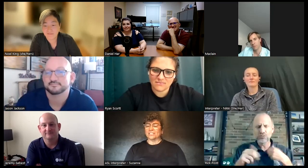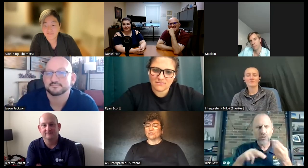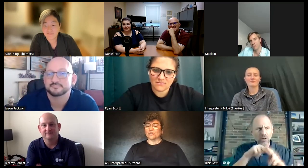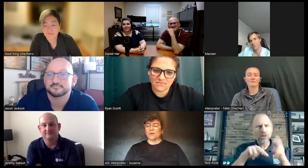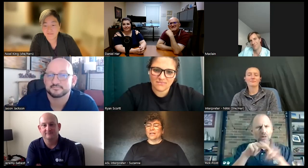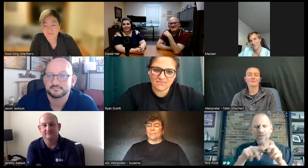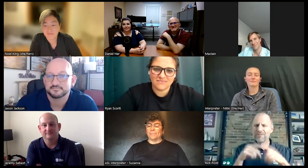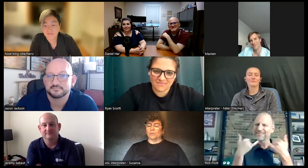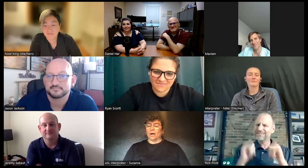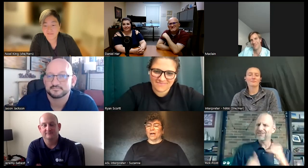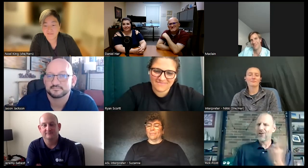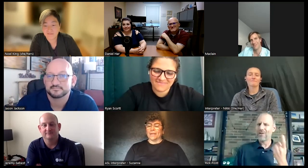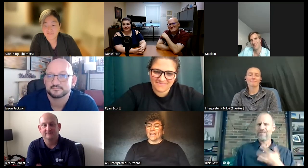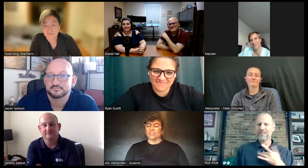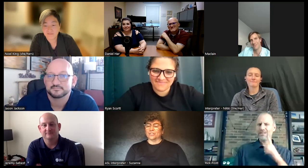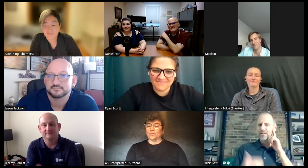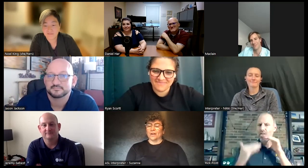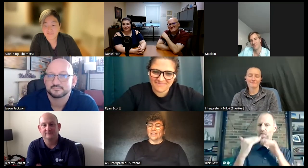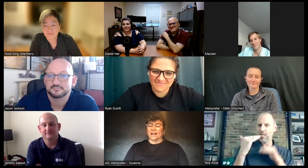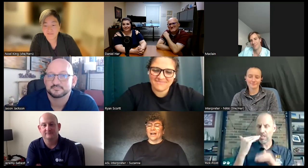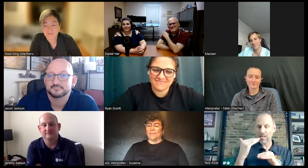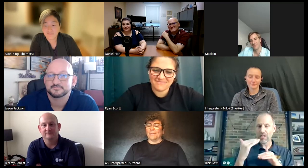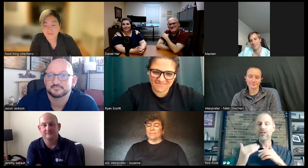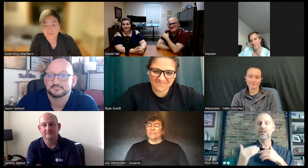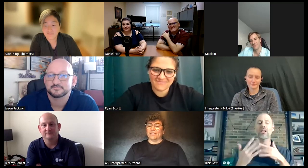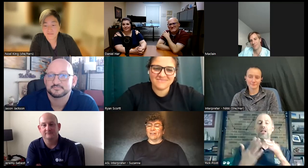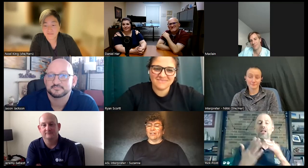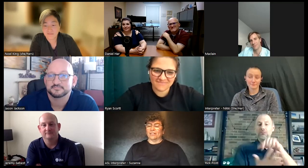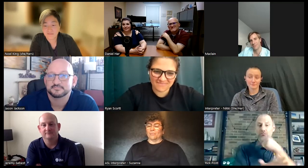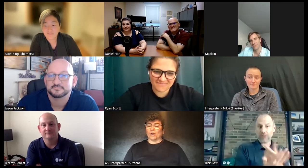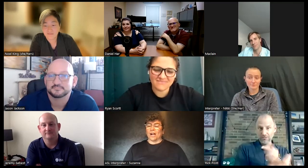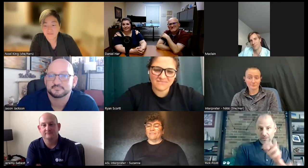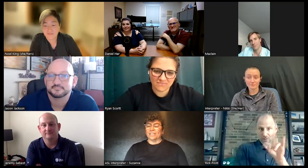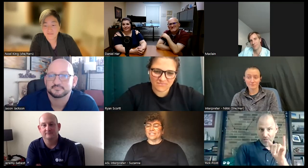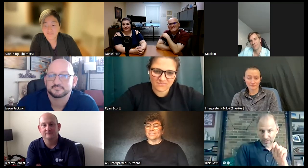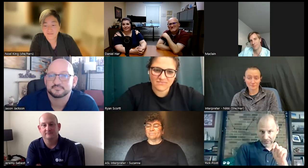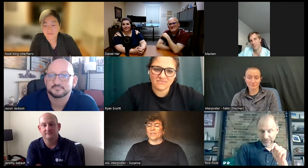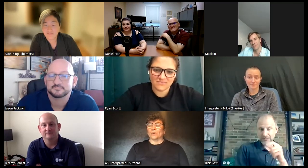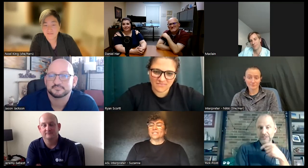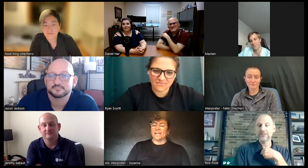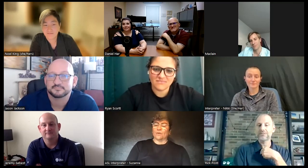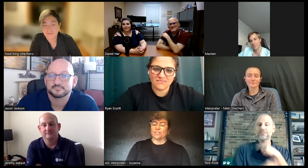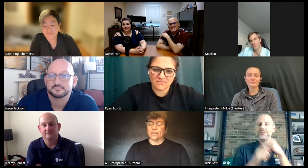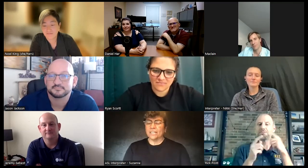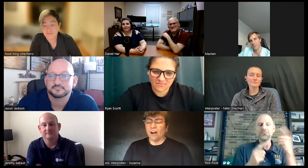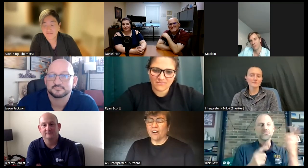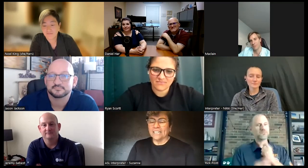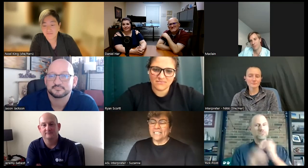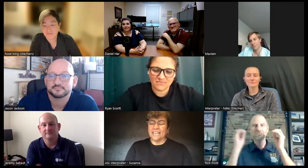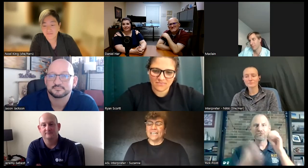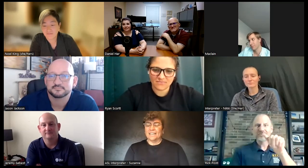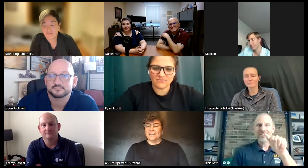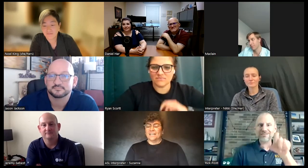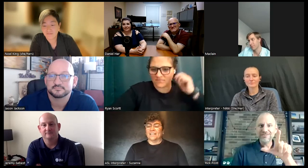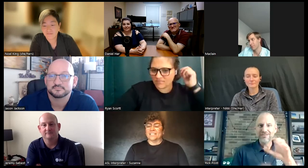grew people uh began to make me feel more confident once I graduated RIT the